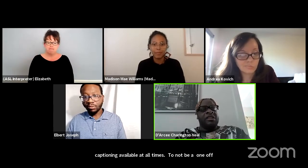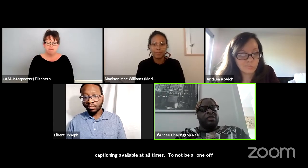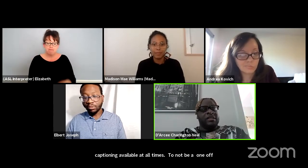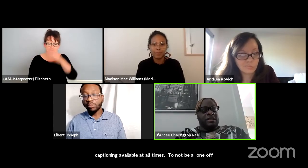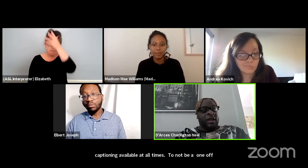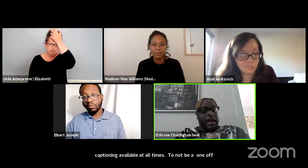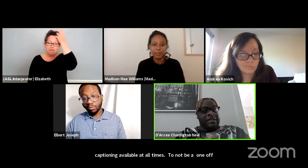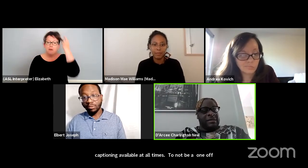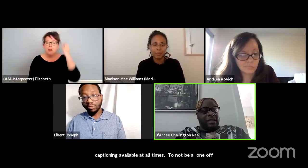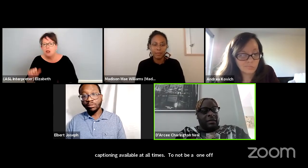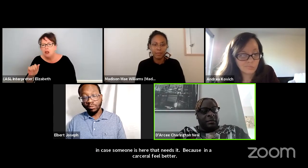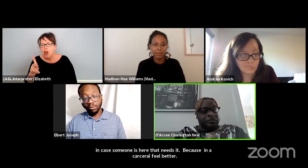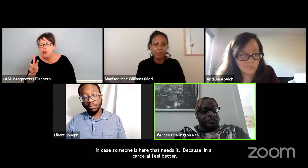Andrea, do you wanna add something?